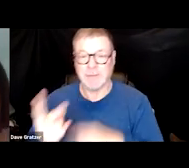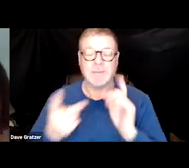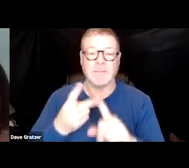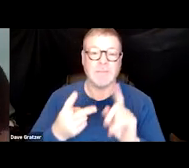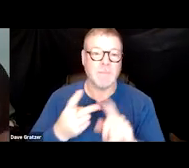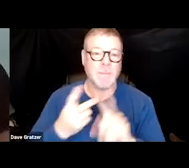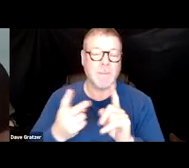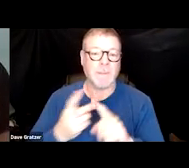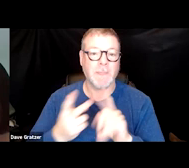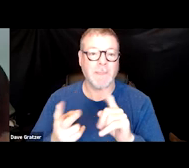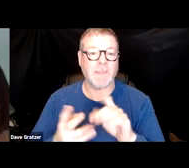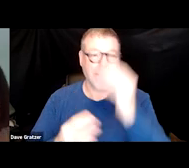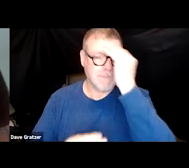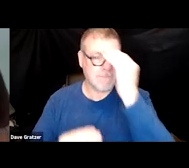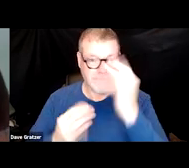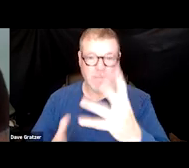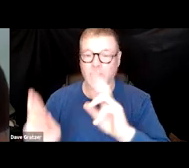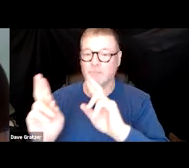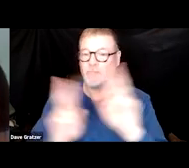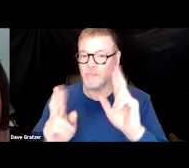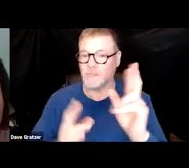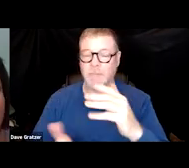He had information in front of him, records in front of him.